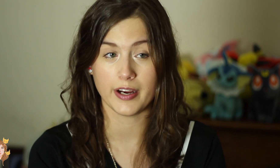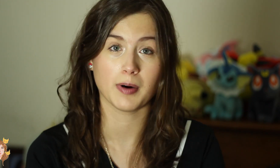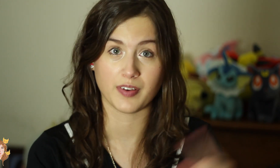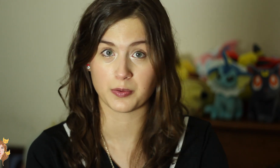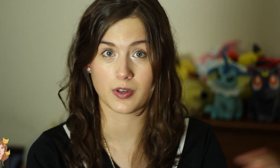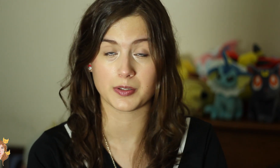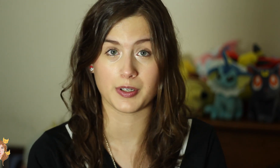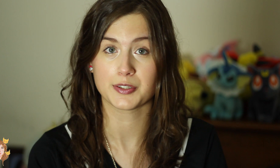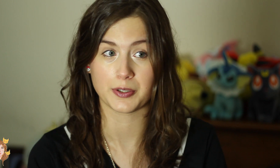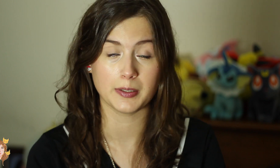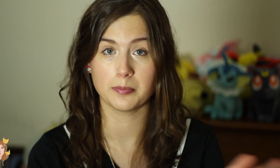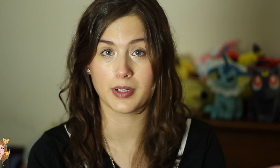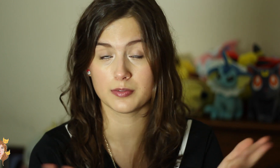And my face was also on the screen, but.